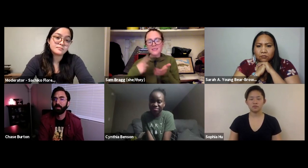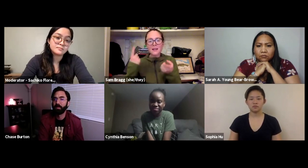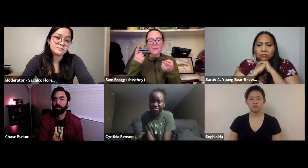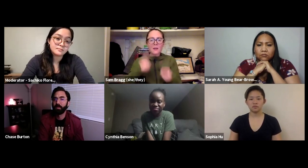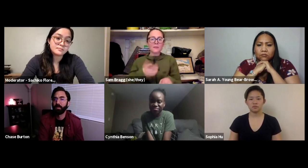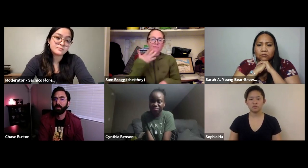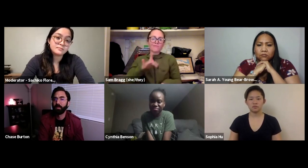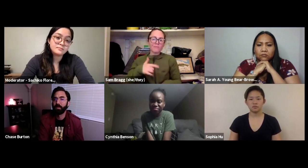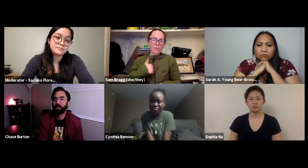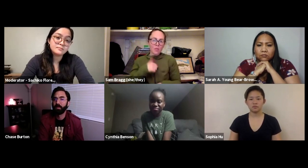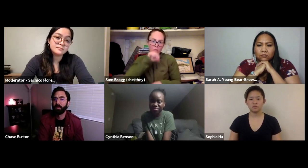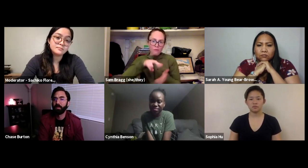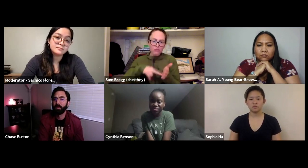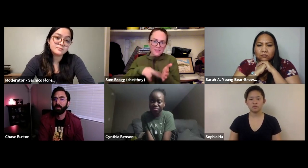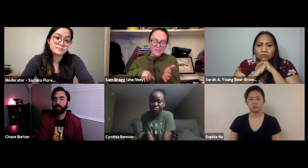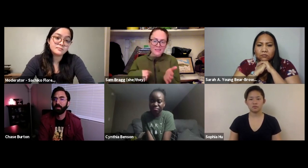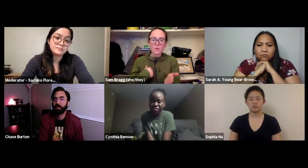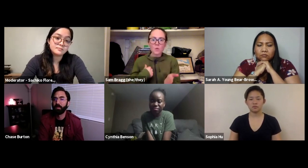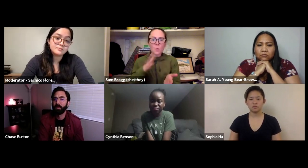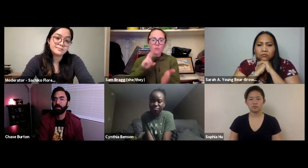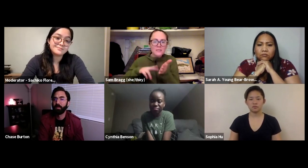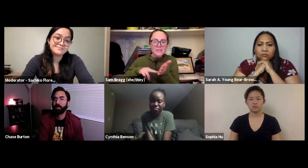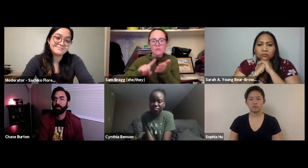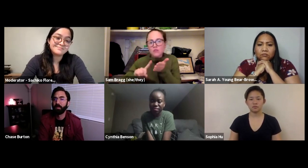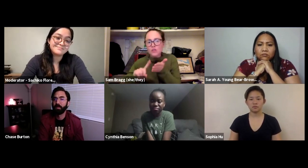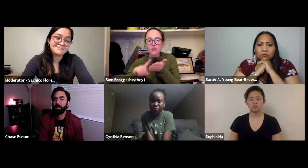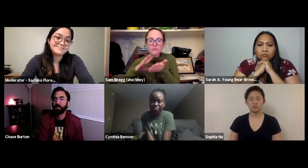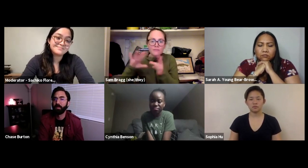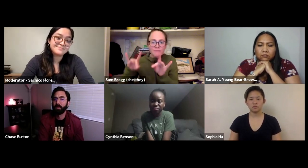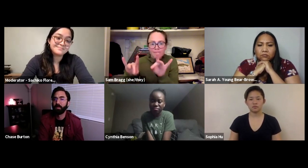is self-taught. Self-initiative on doing research, which is fortunate on my part because I do